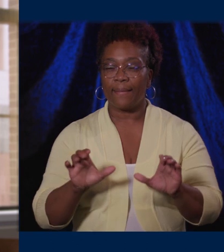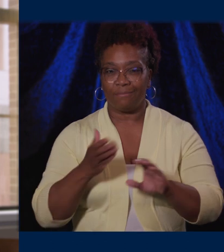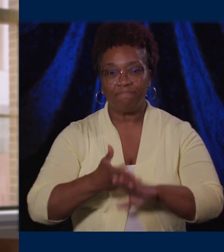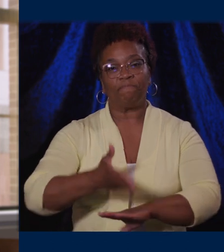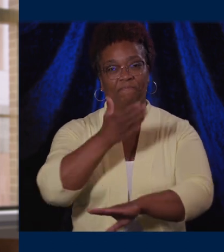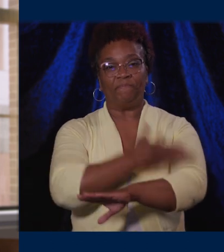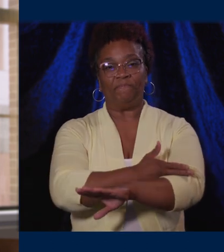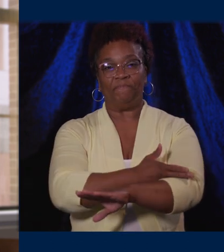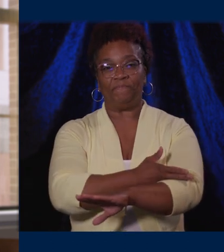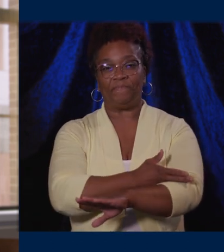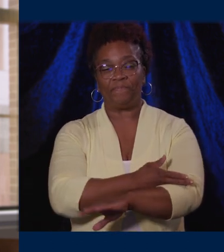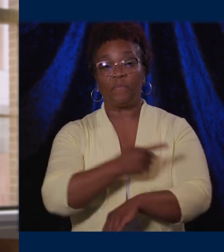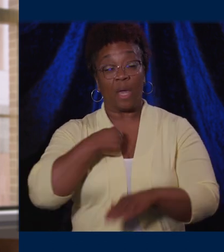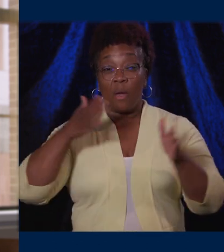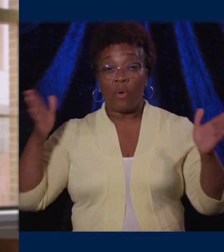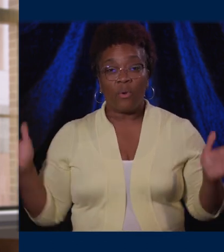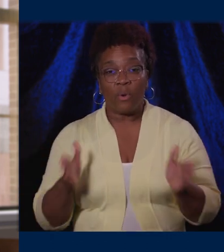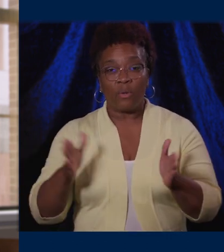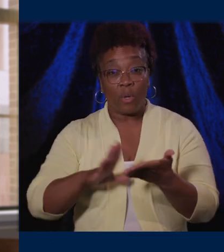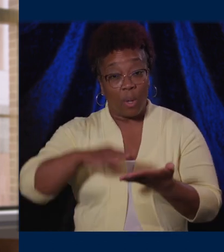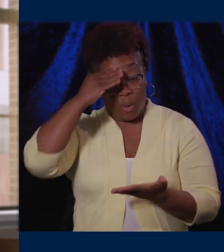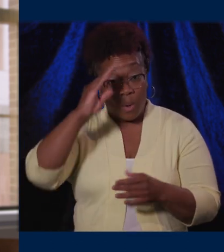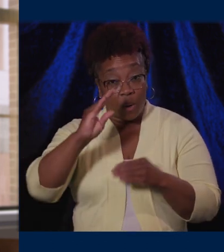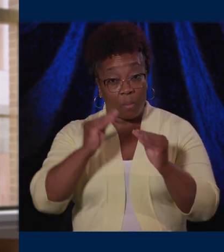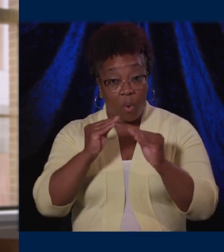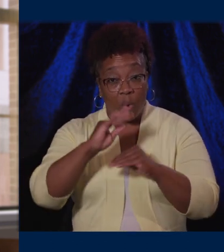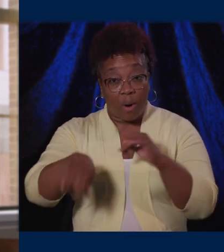So I encourage you to learn more about what the University of Michigan is doing